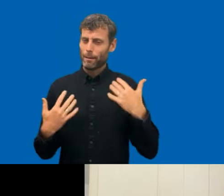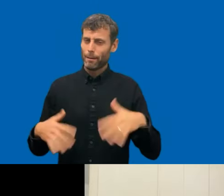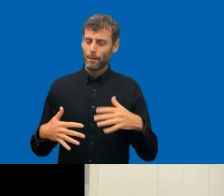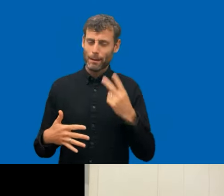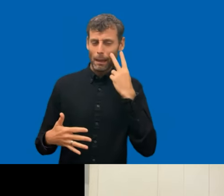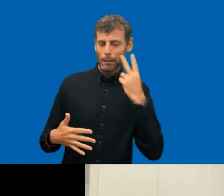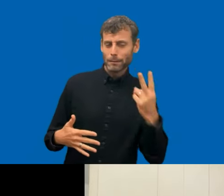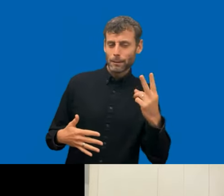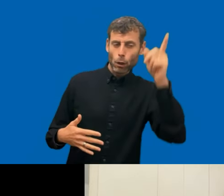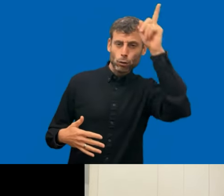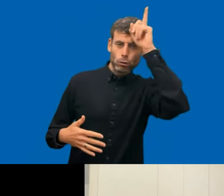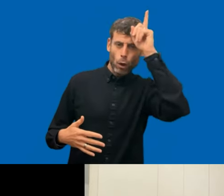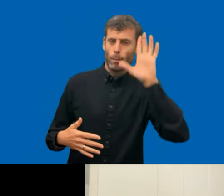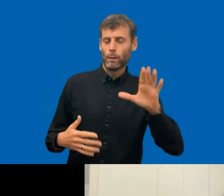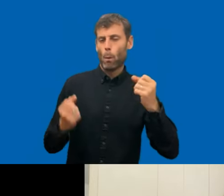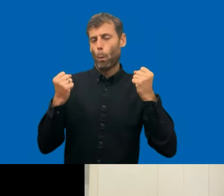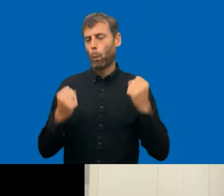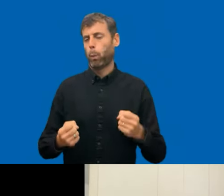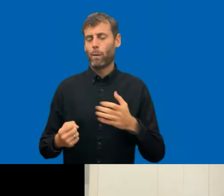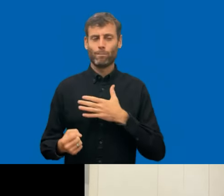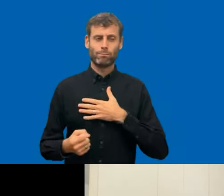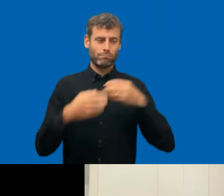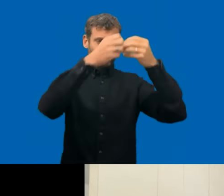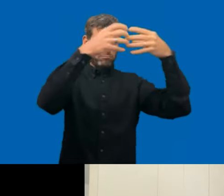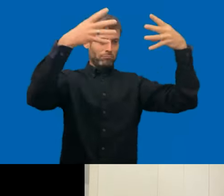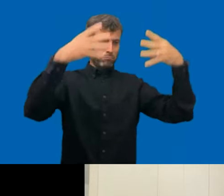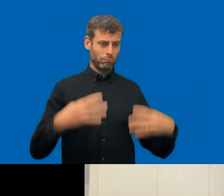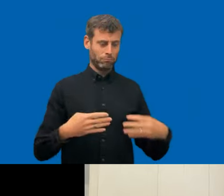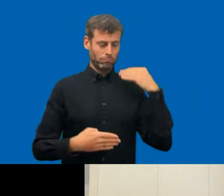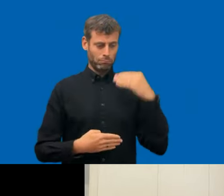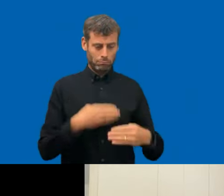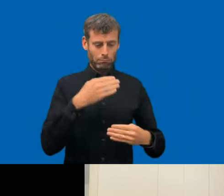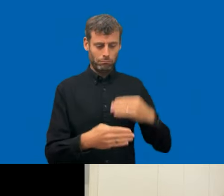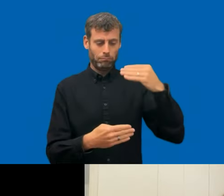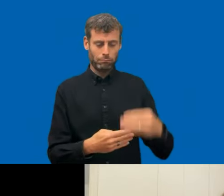we get the structure and the order and we can all learn from you in the way you